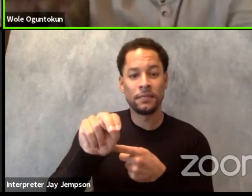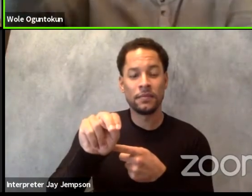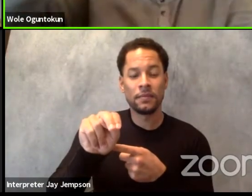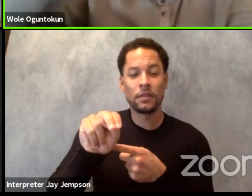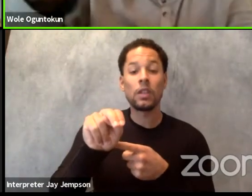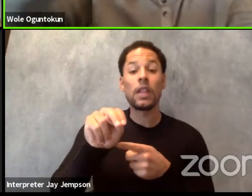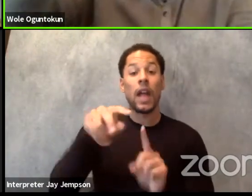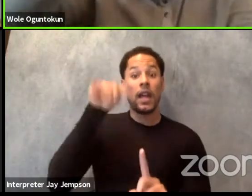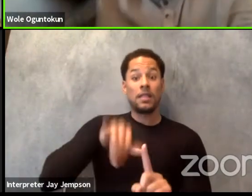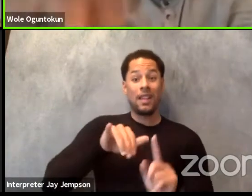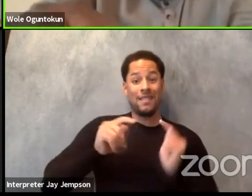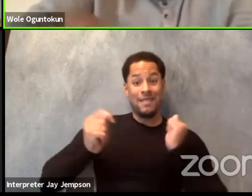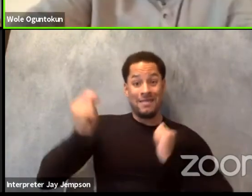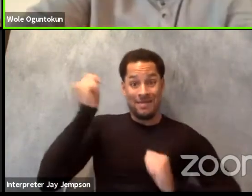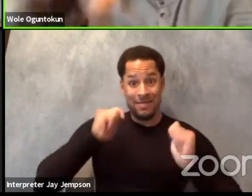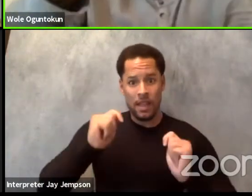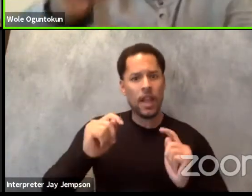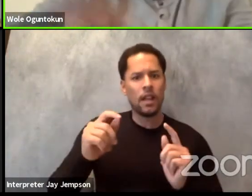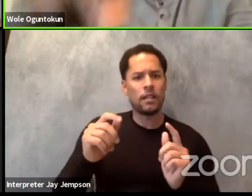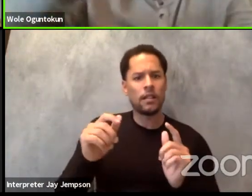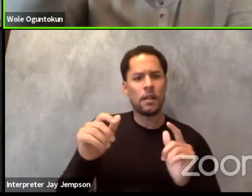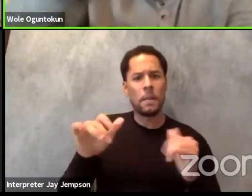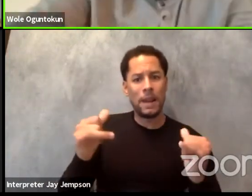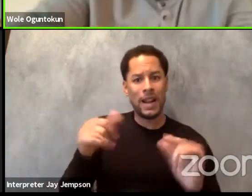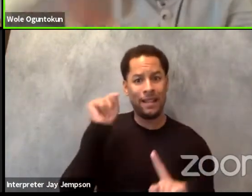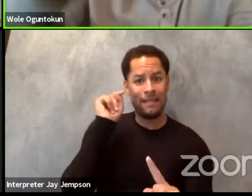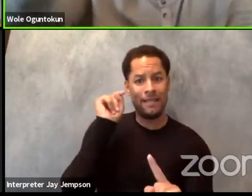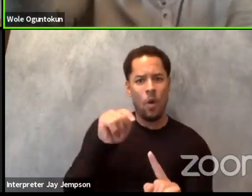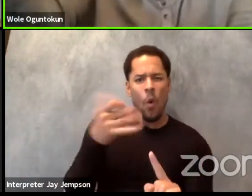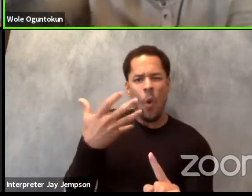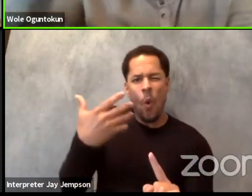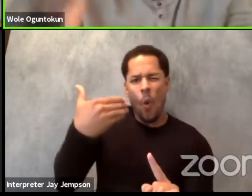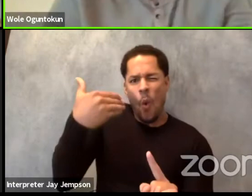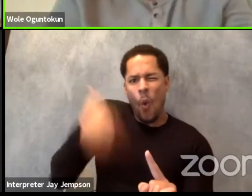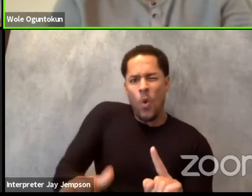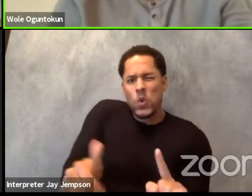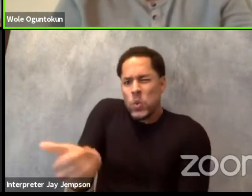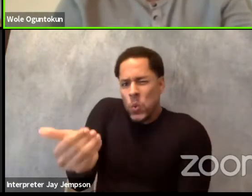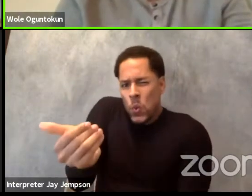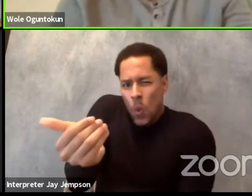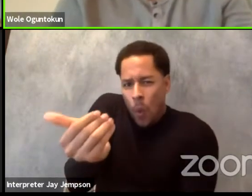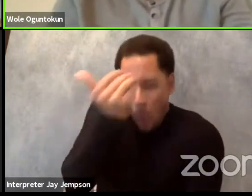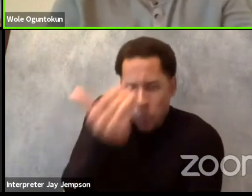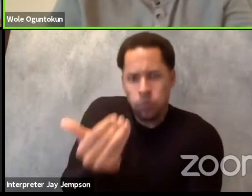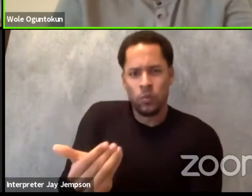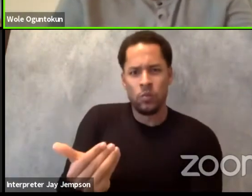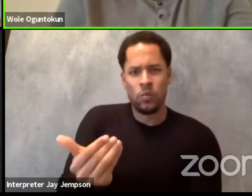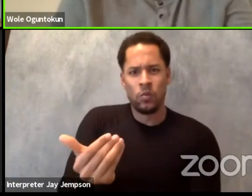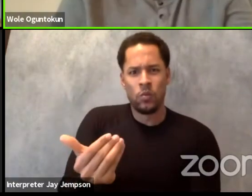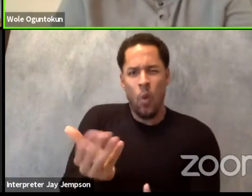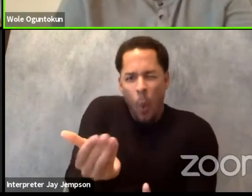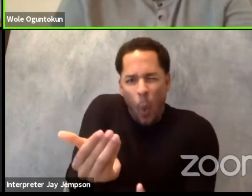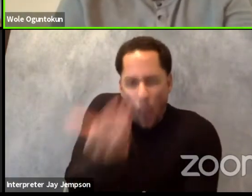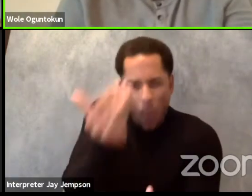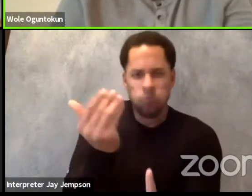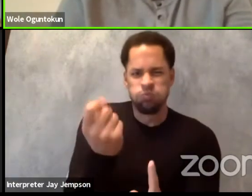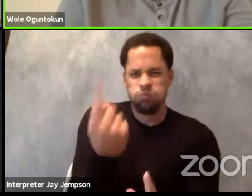to understand the culture to profess on it. Same as another one I'm a part of here,